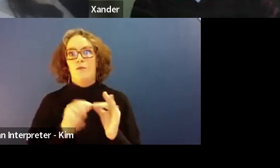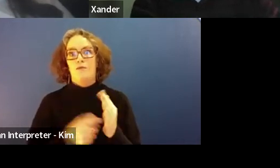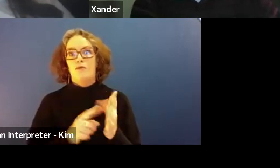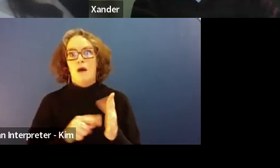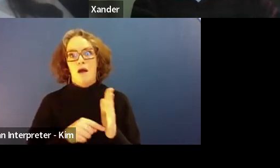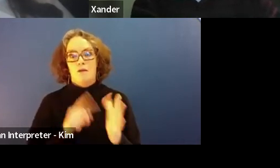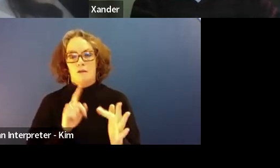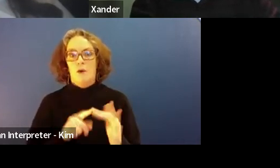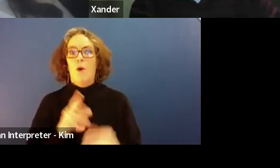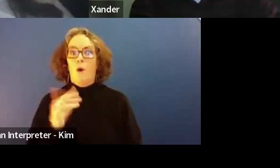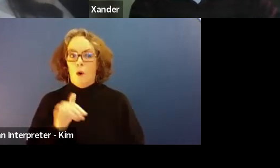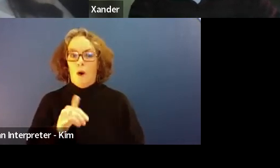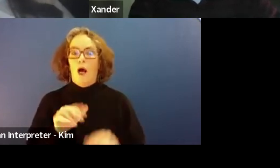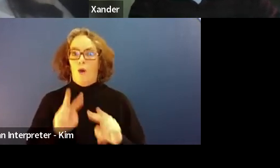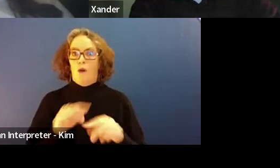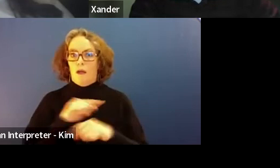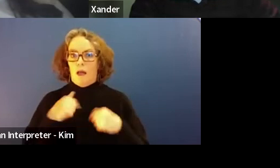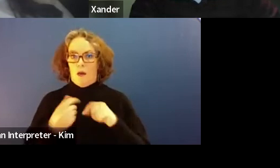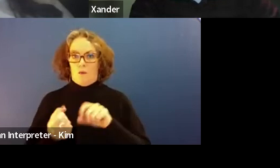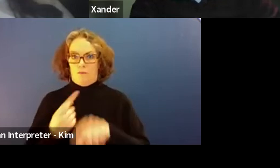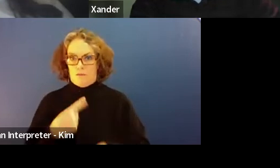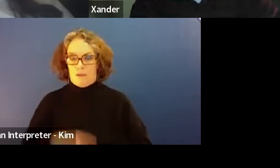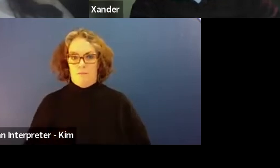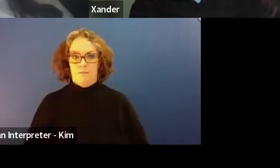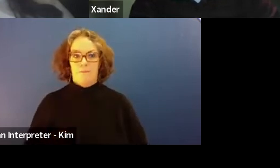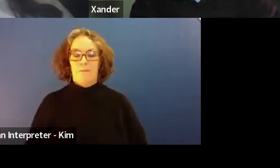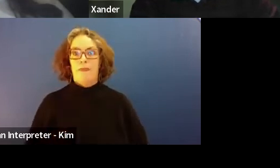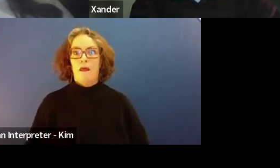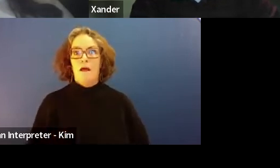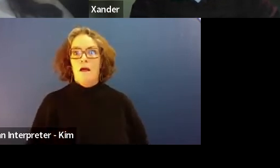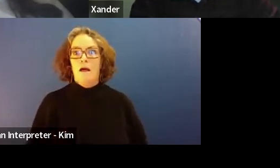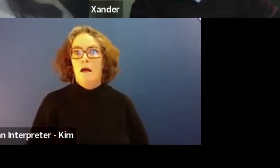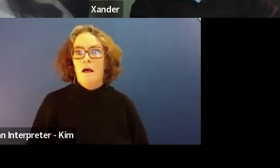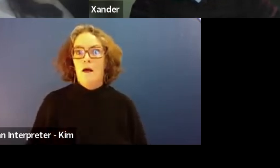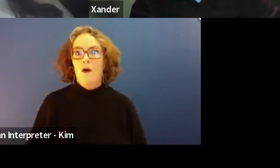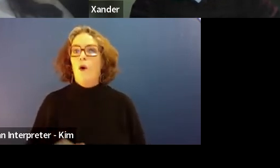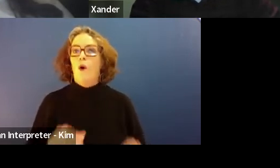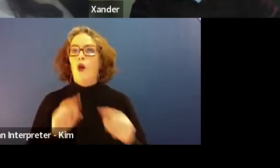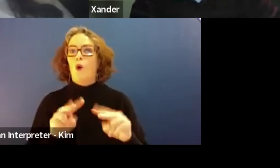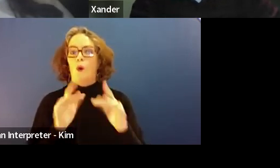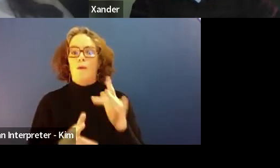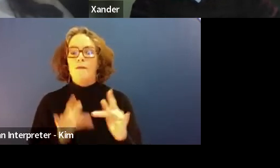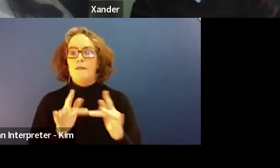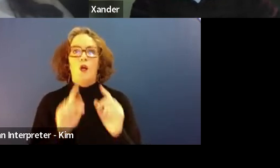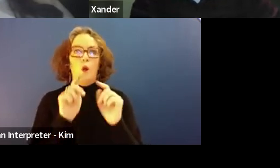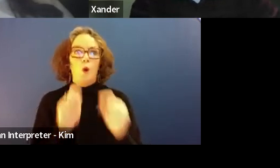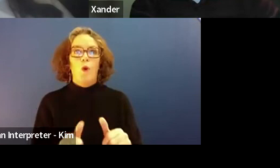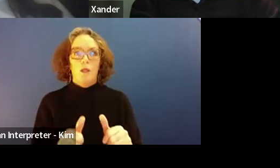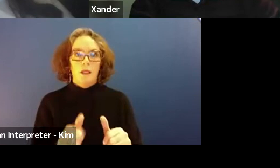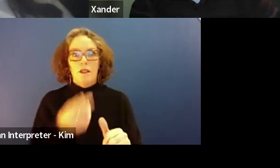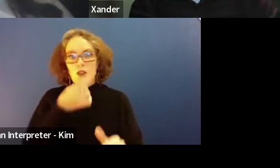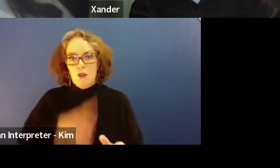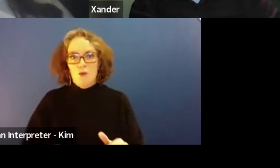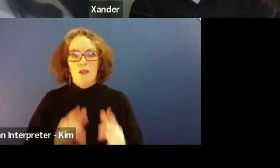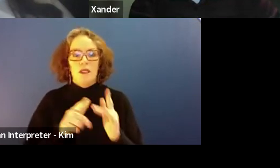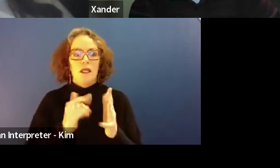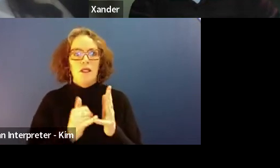You can add, you can also access this an old previous webinars, from our website under the early childhood issue page.